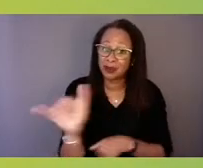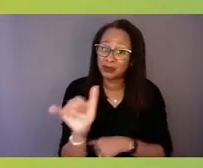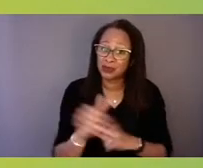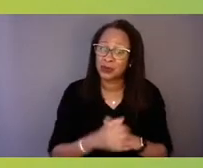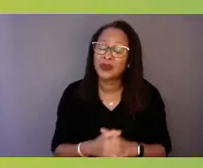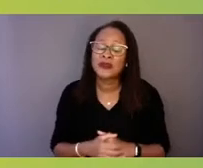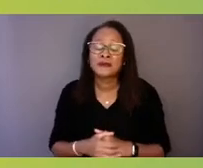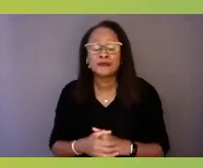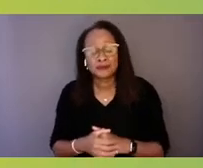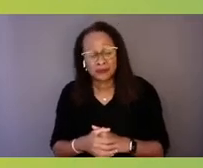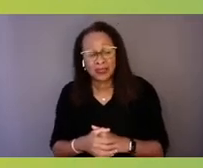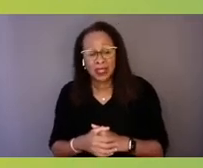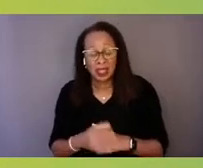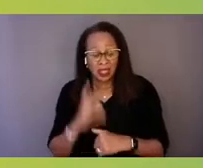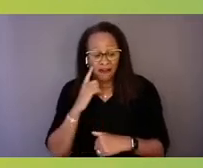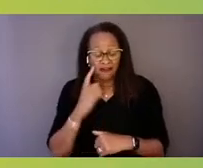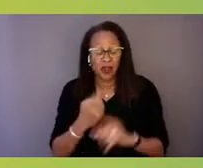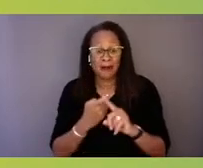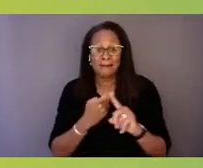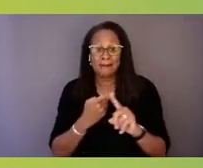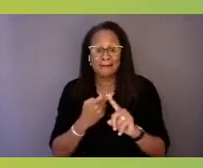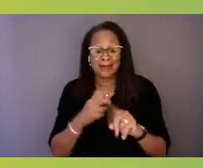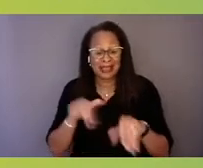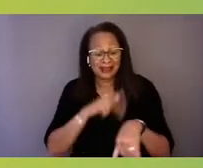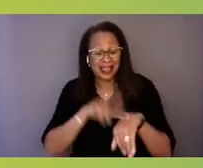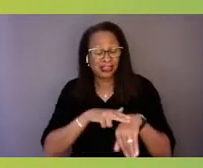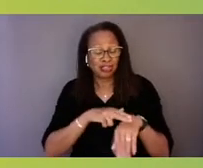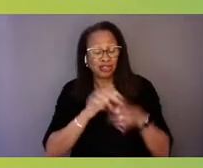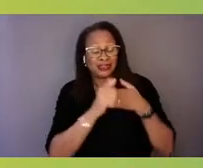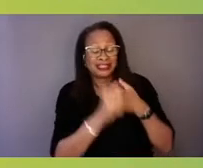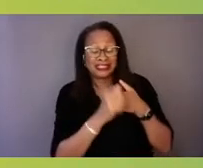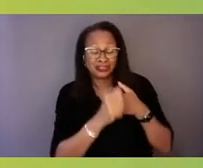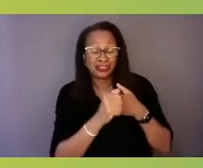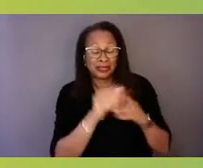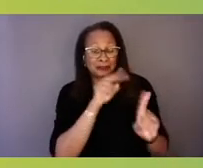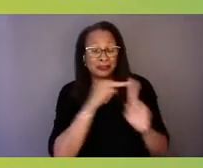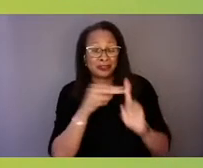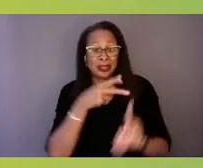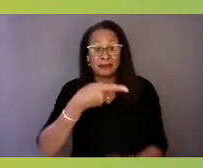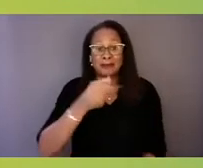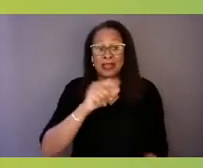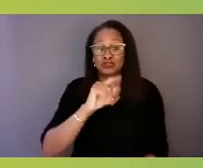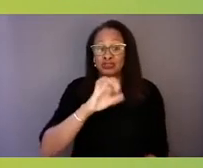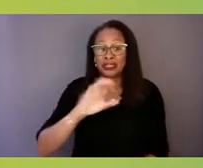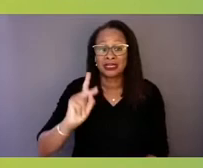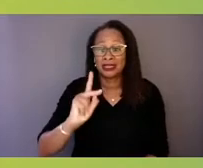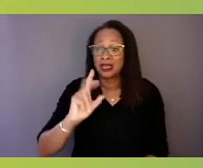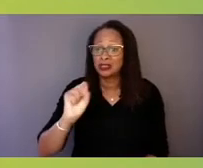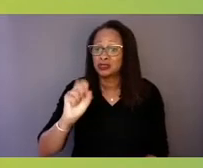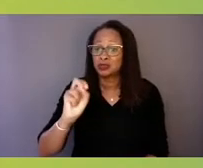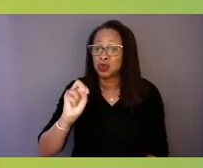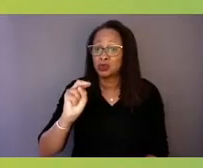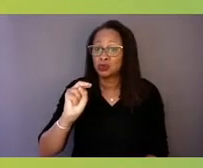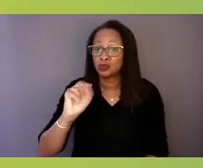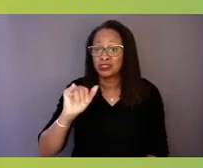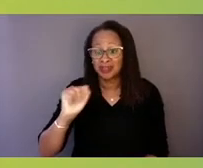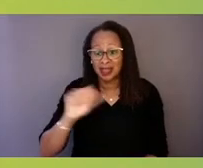From a national leadership perspective, Patrick, Sonia, Terri, tell us about why-- to these specific groups